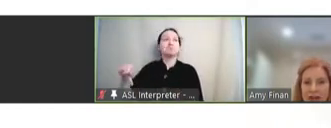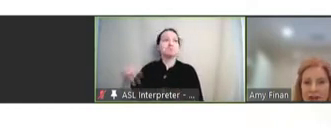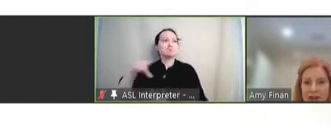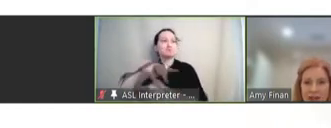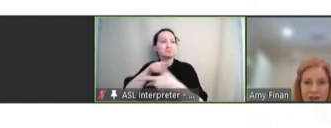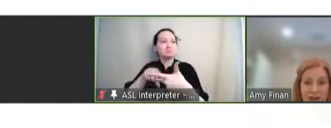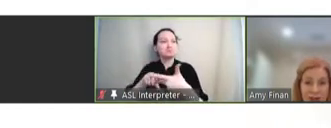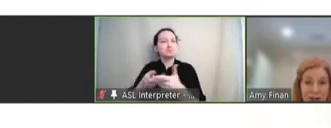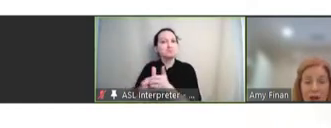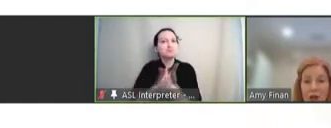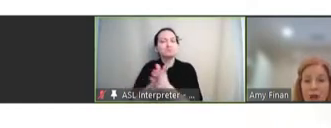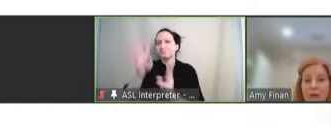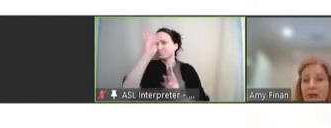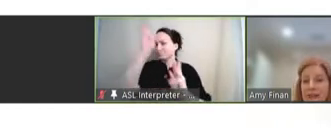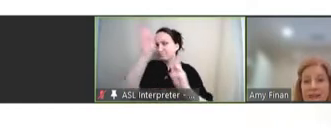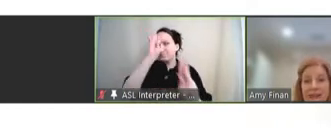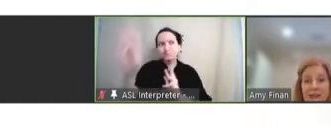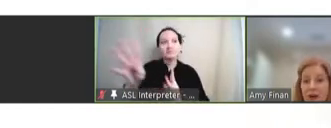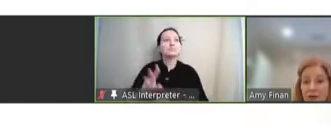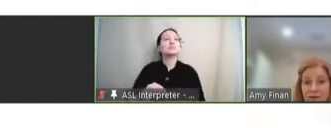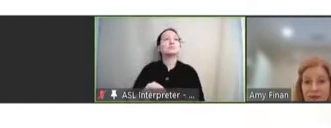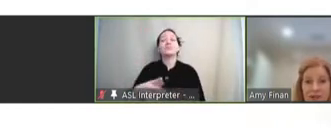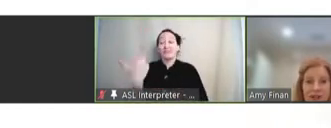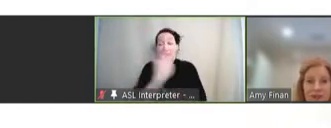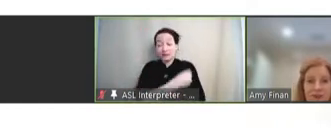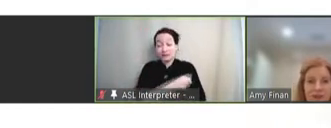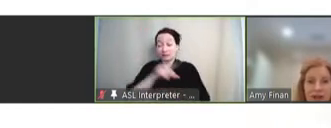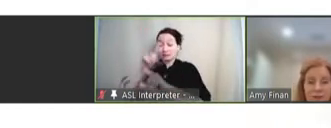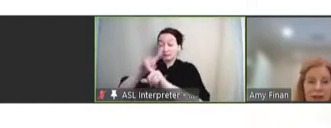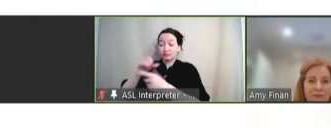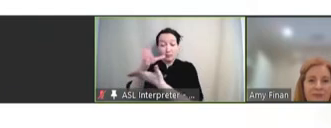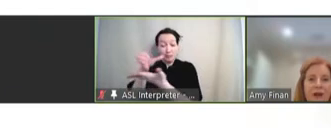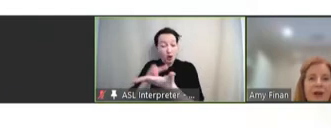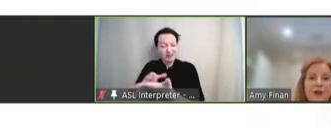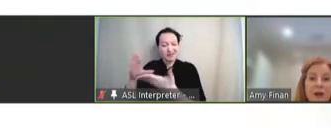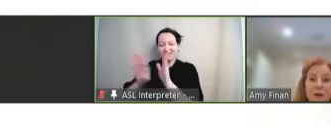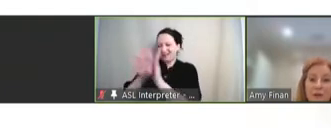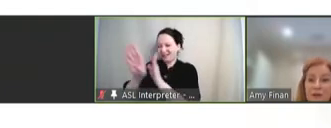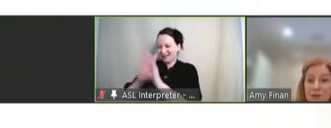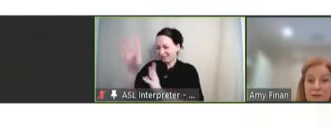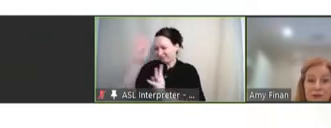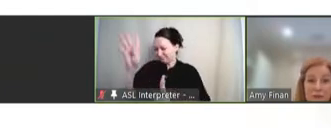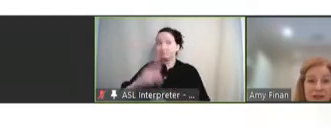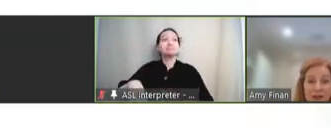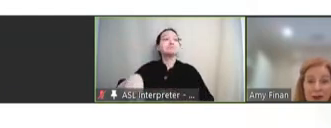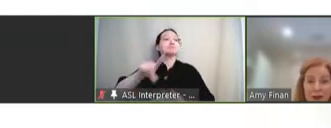vaccine innovation with vaccines at all different stages of development. So, just a few months ago